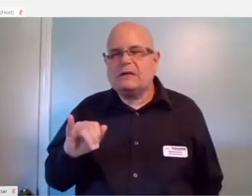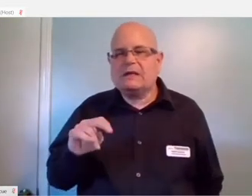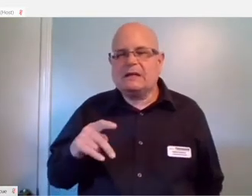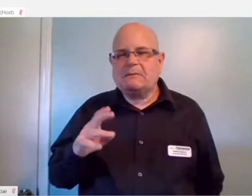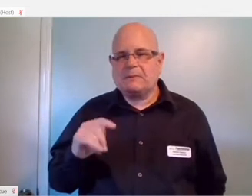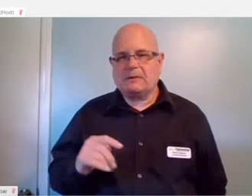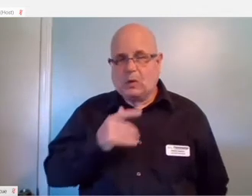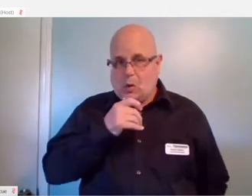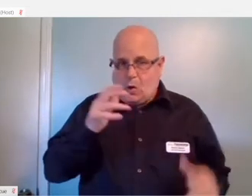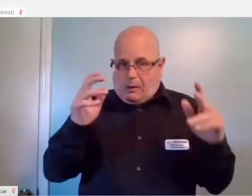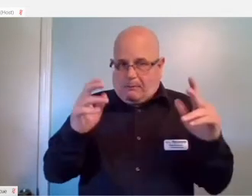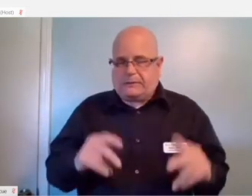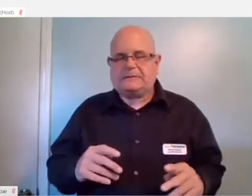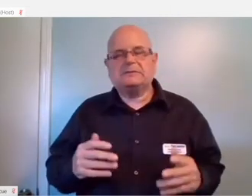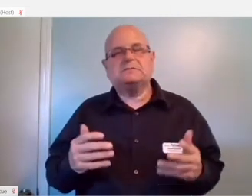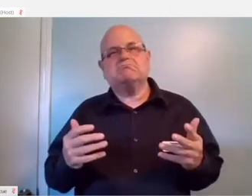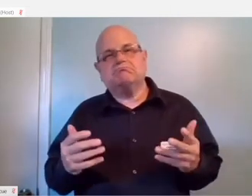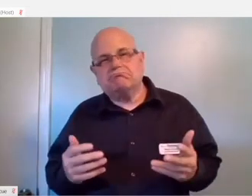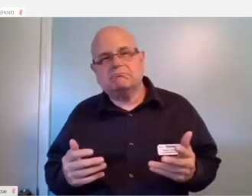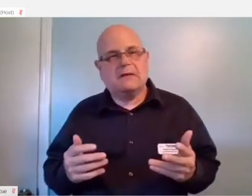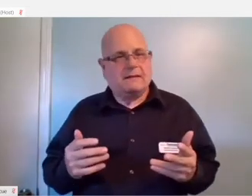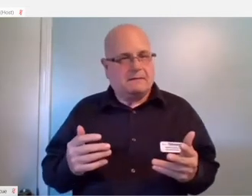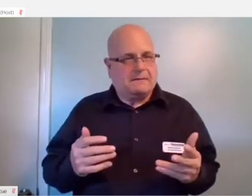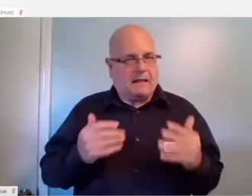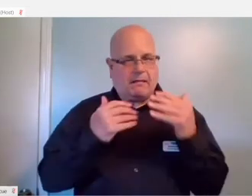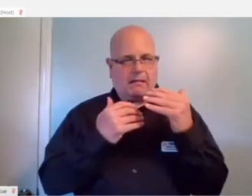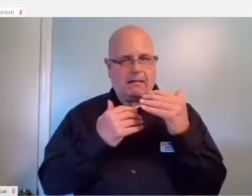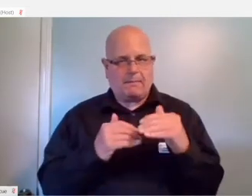that may be they're only able to use one of their hands.